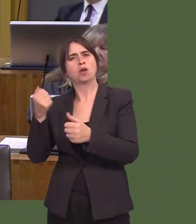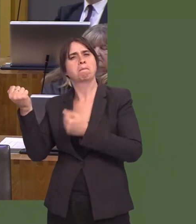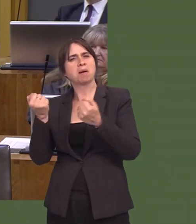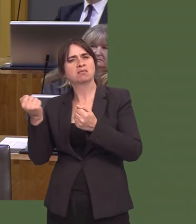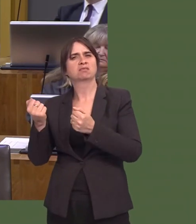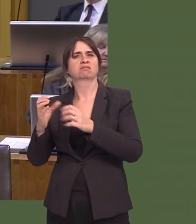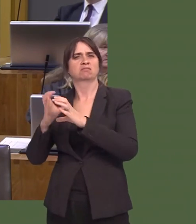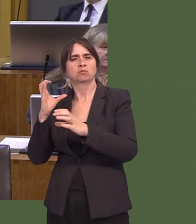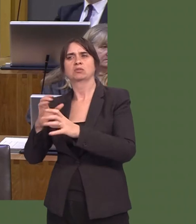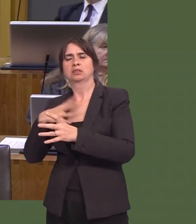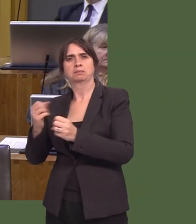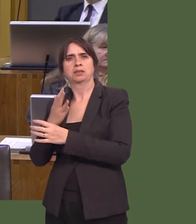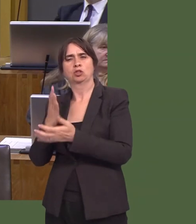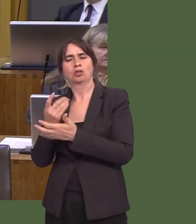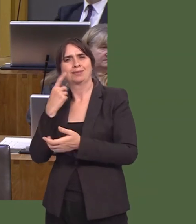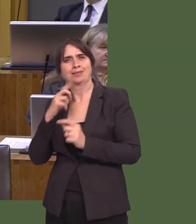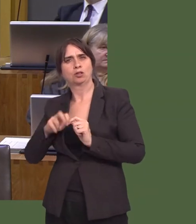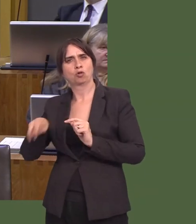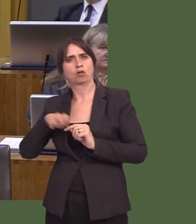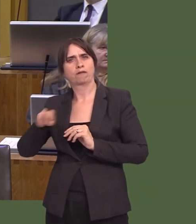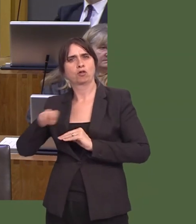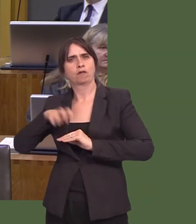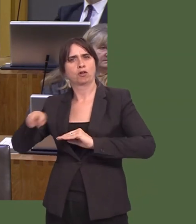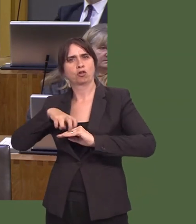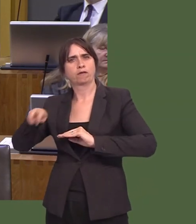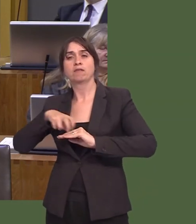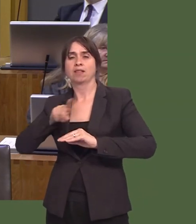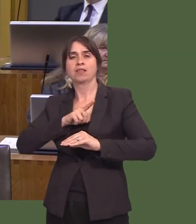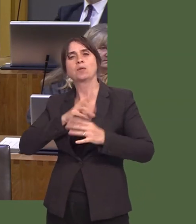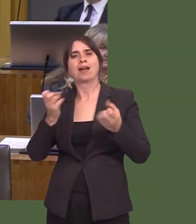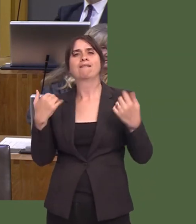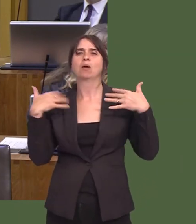For example, as part of the work for the south Wales metro, accessibility of trains and stations